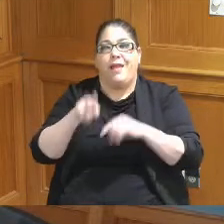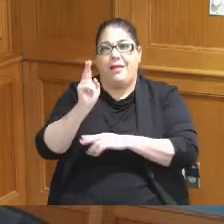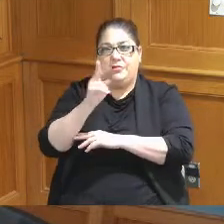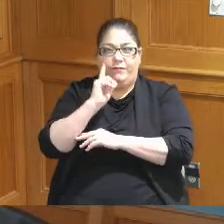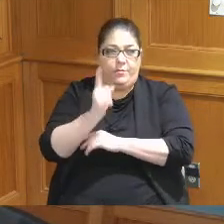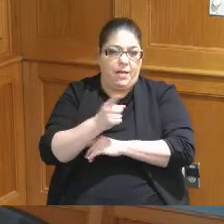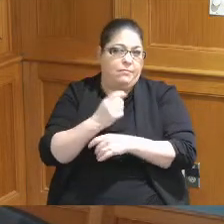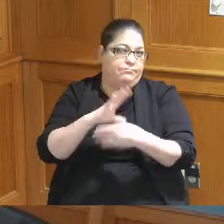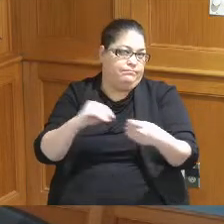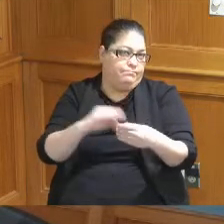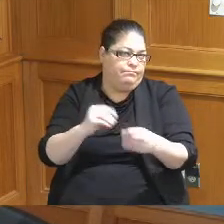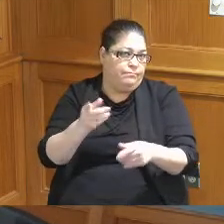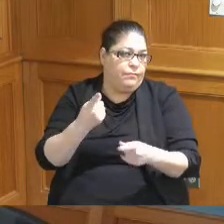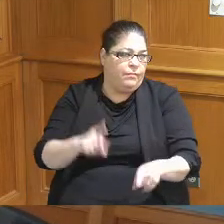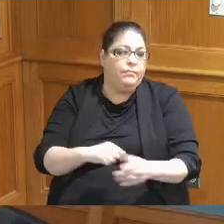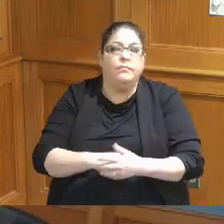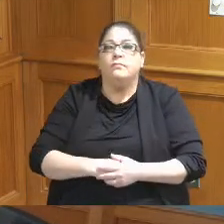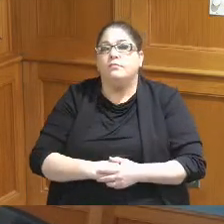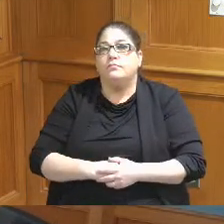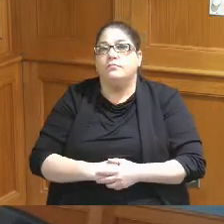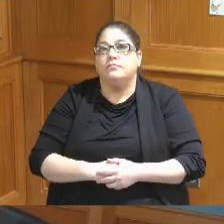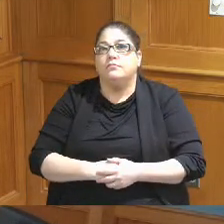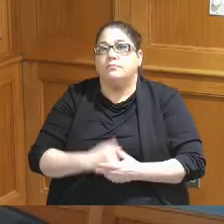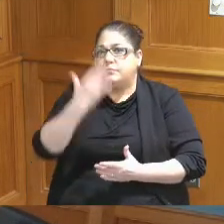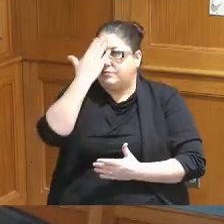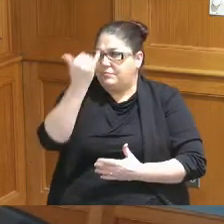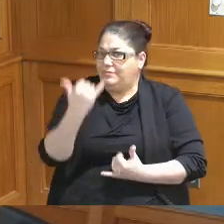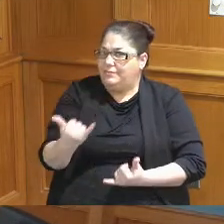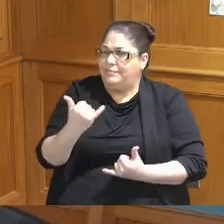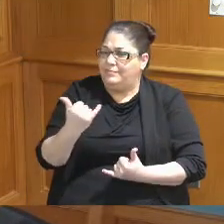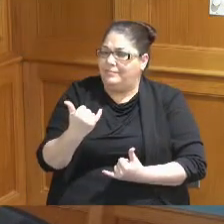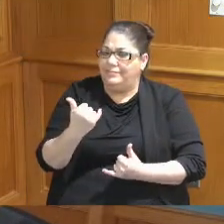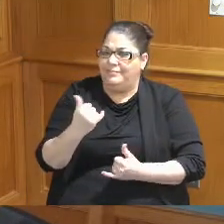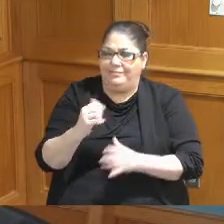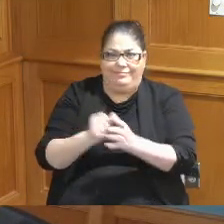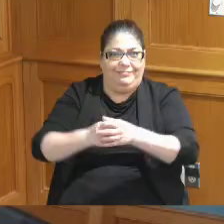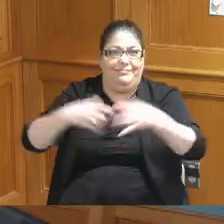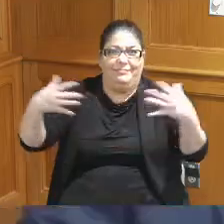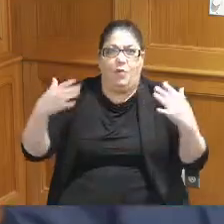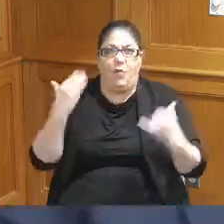a second and talk about why we're sitting here today talking about any of this because this